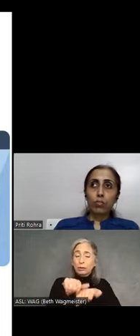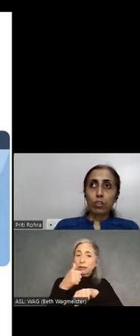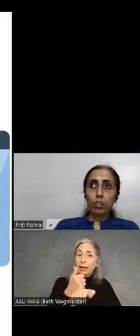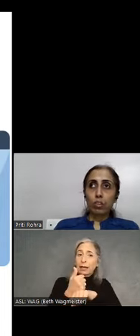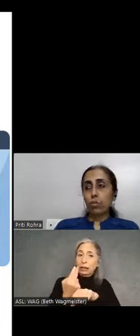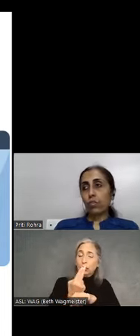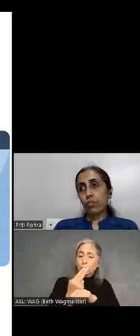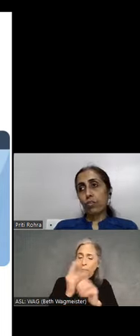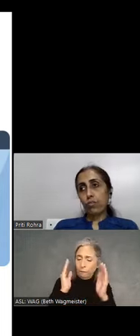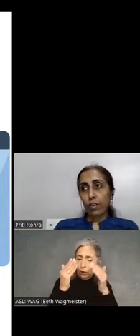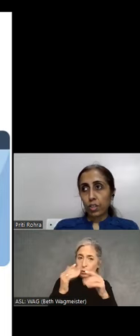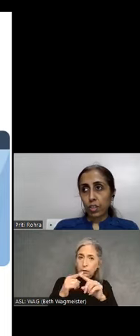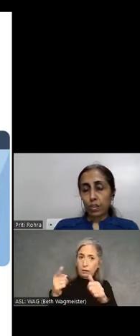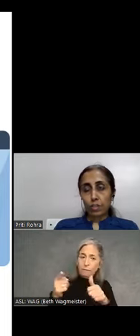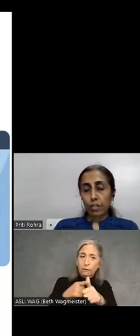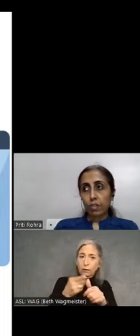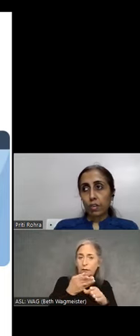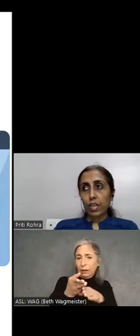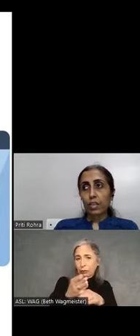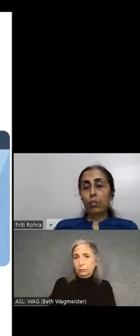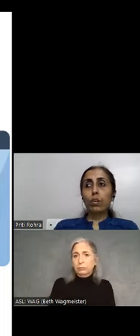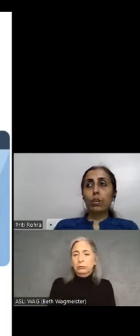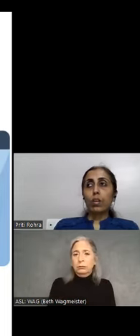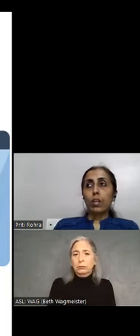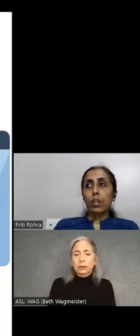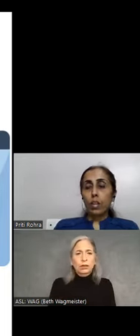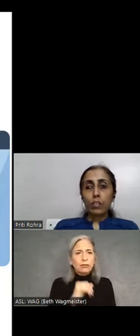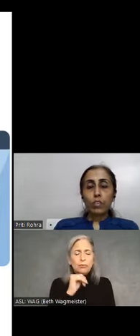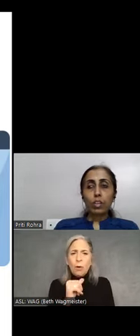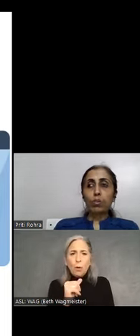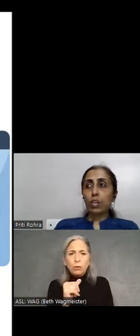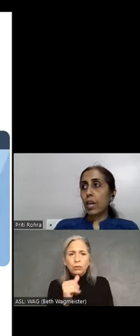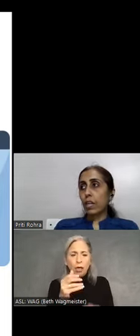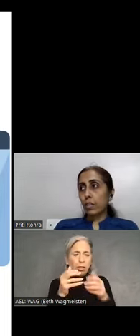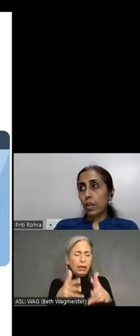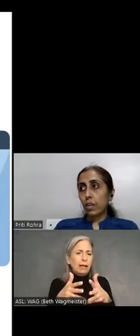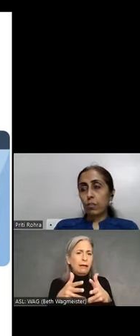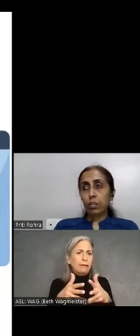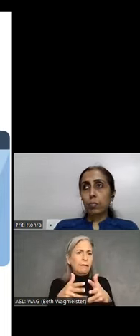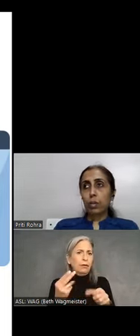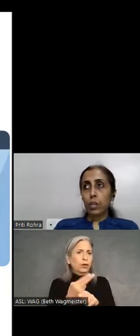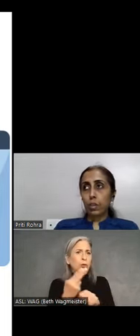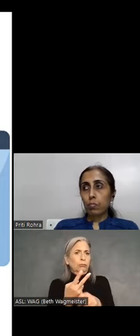focus to the first field with the error. Don't leave the user high and dry on the submit button